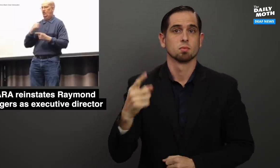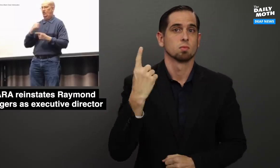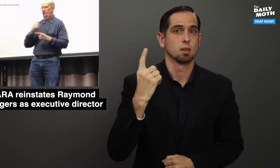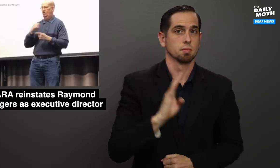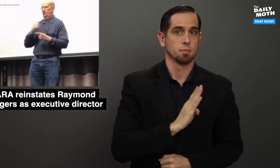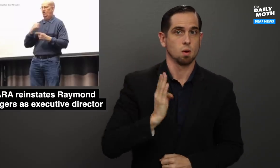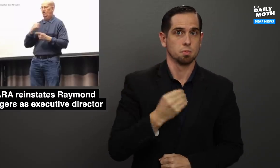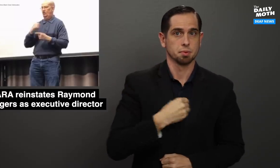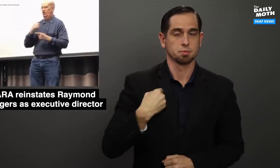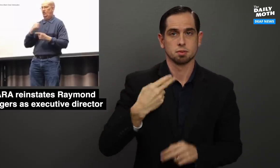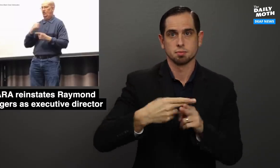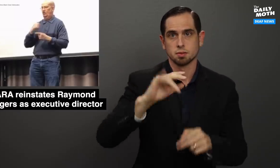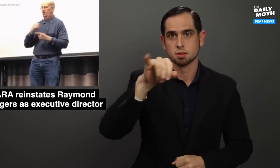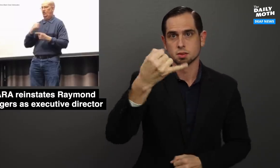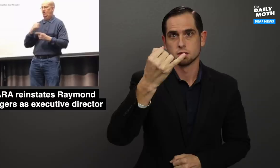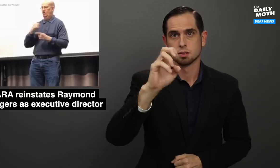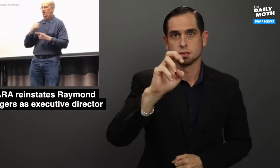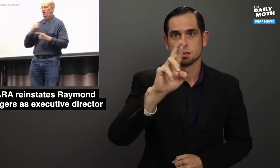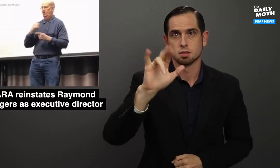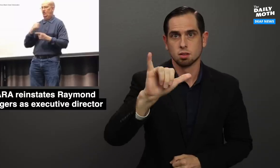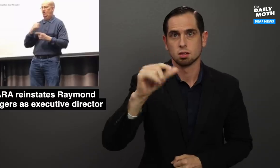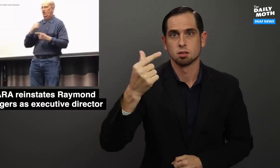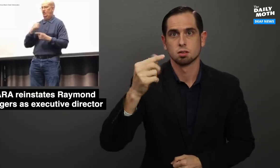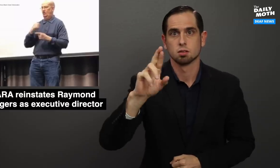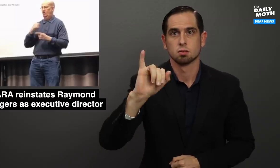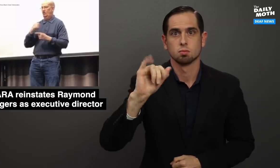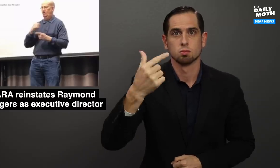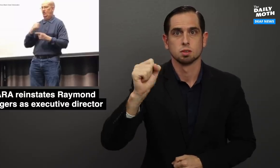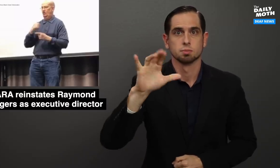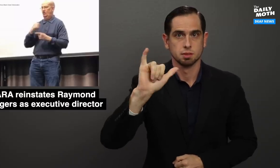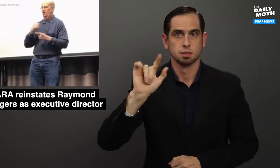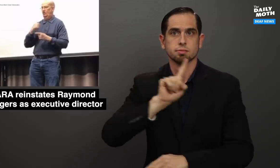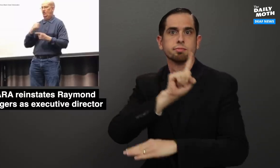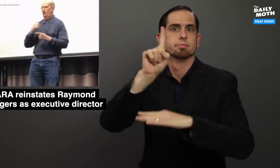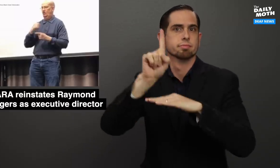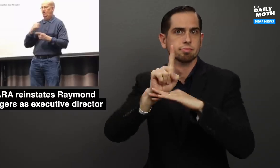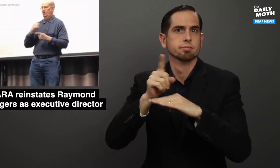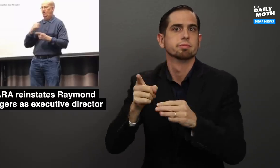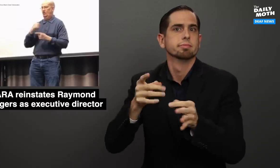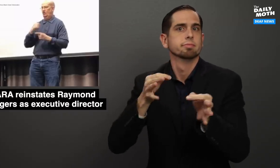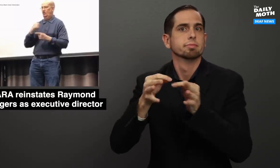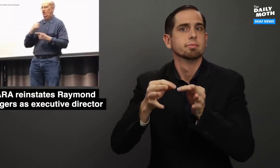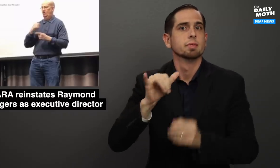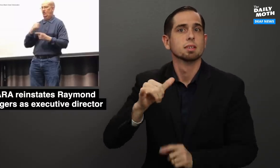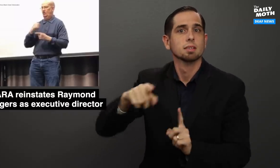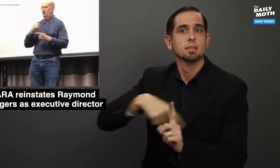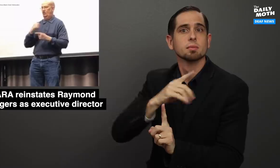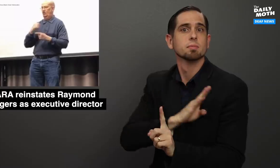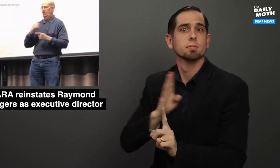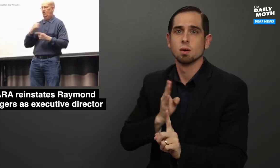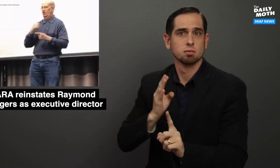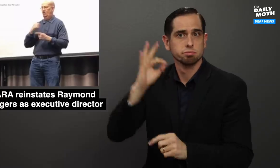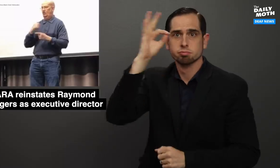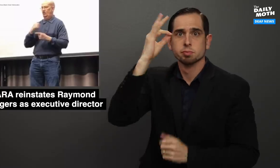board member Jerry Grigsby explained that the board was